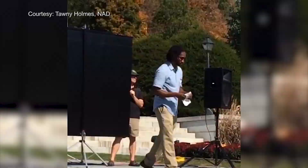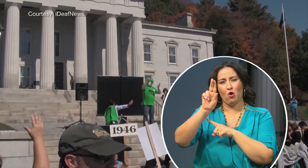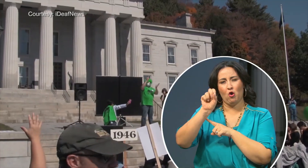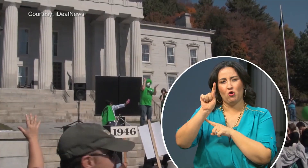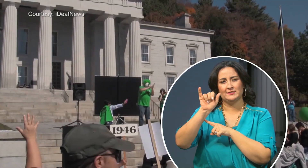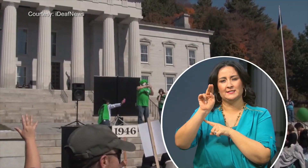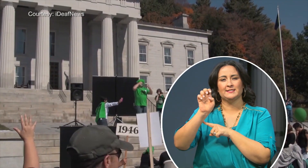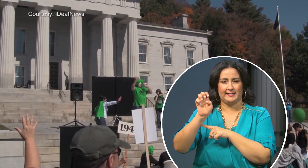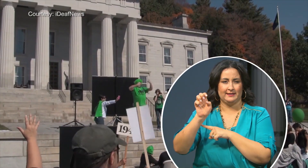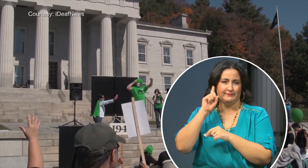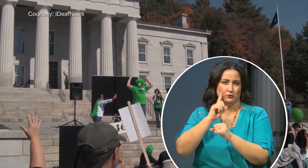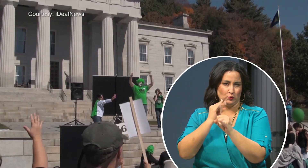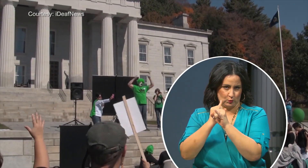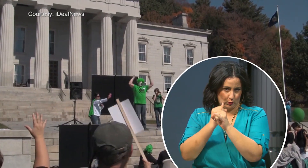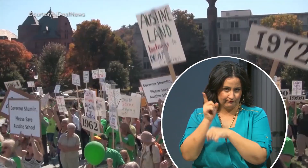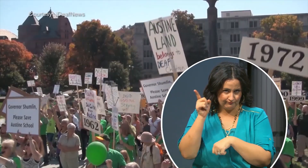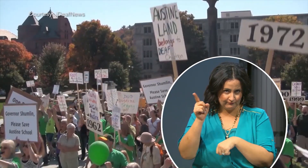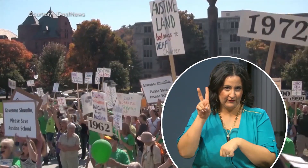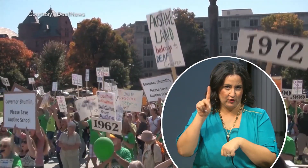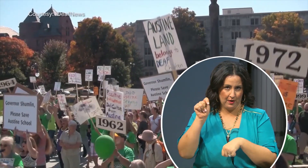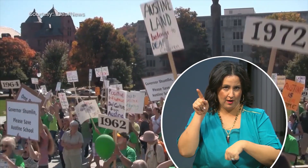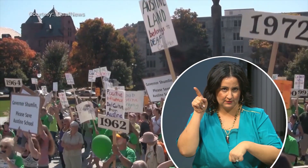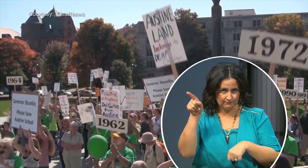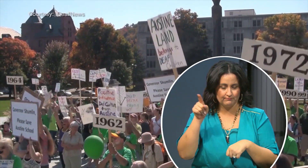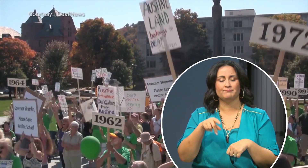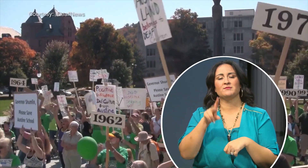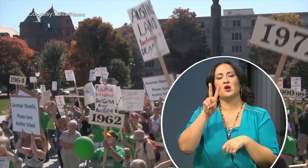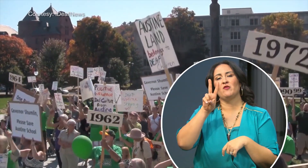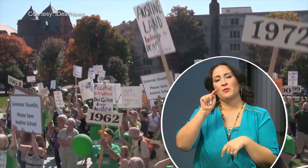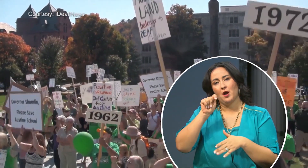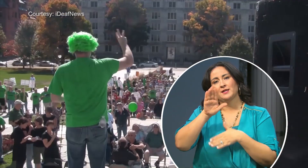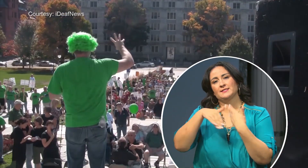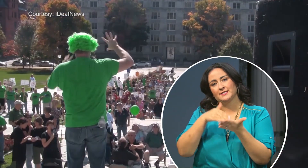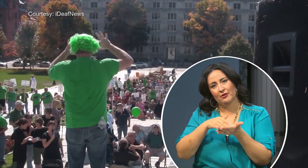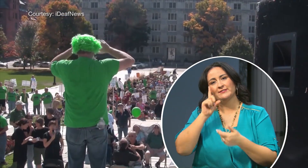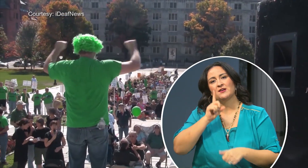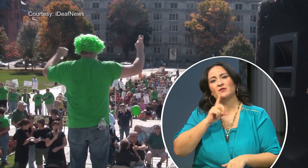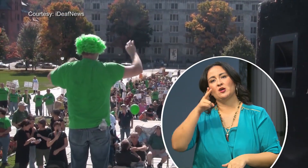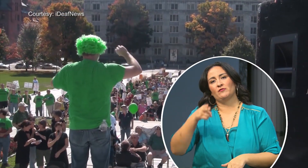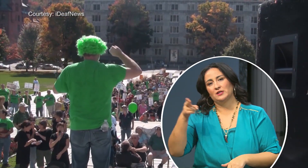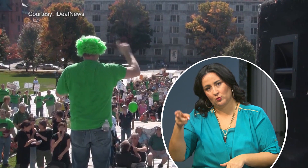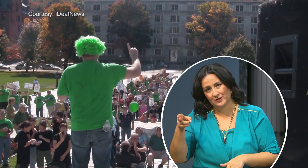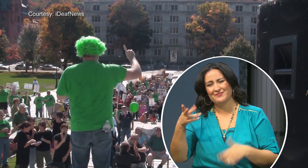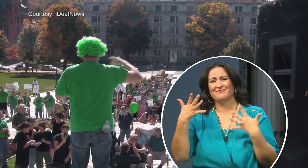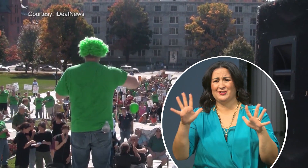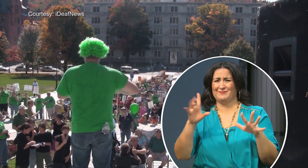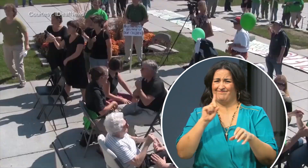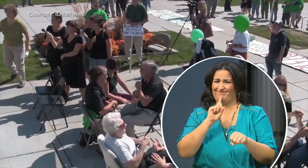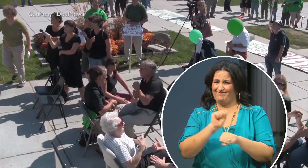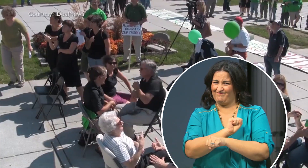The Austine School for the Deaf and the Vermont Center for the Deaf and Hard of Hearing